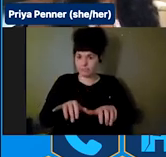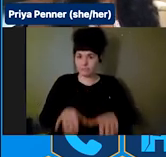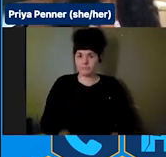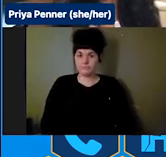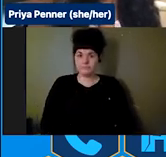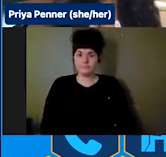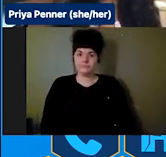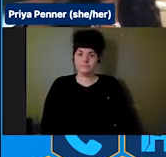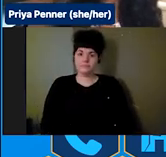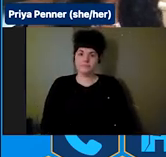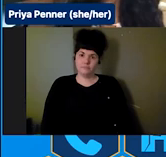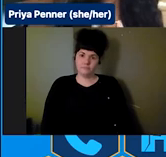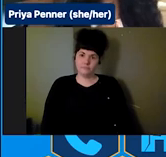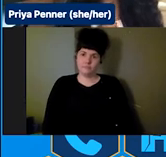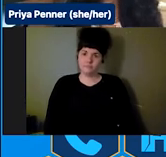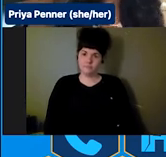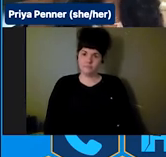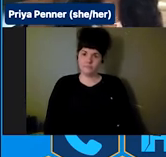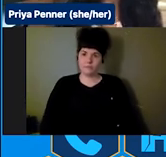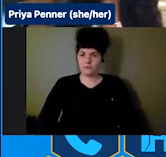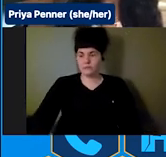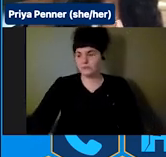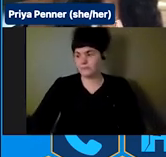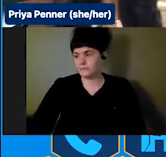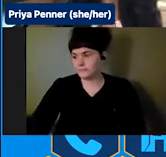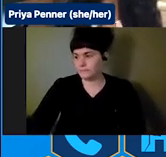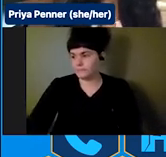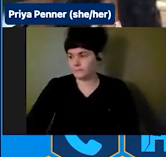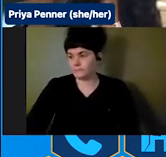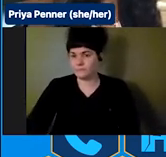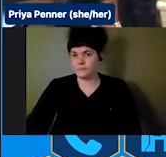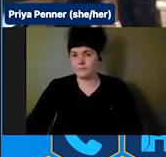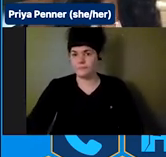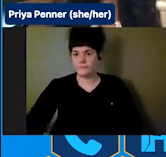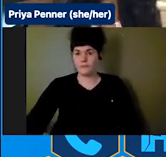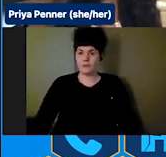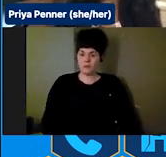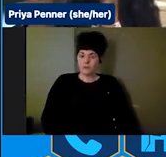And I see Alyssa is reminding us the chat feature is also available throughout the webinar so feel free to share